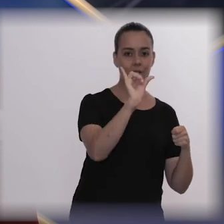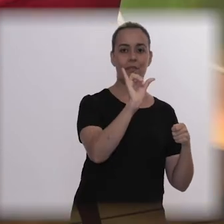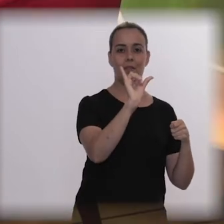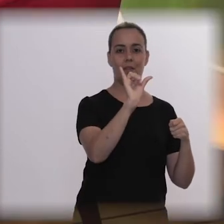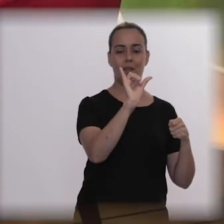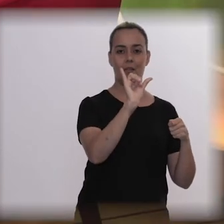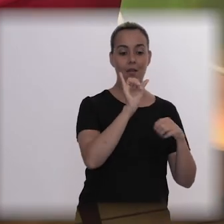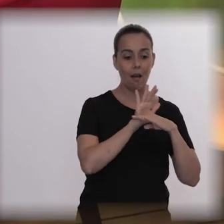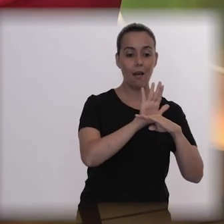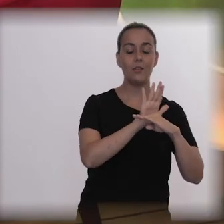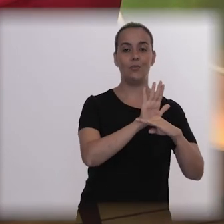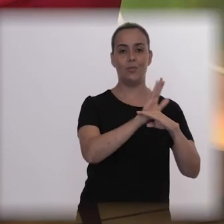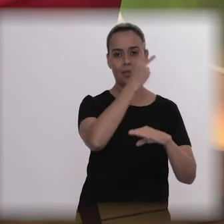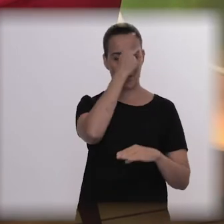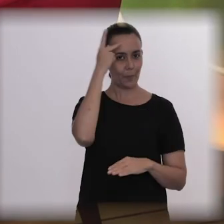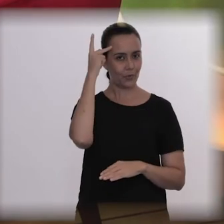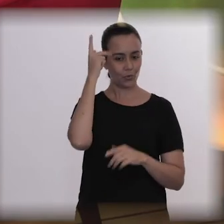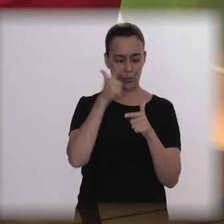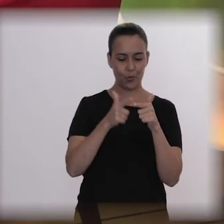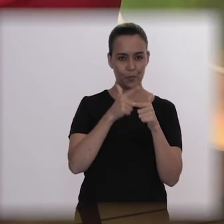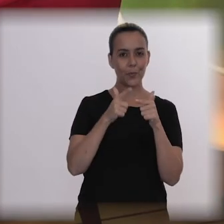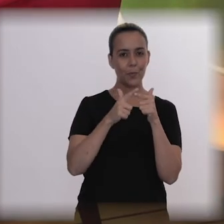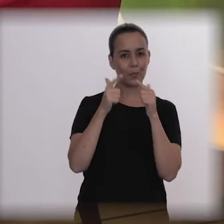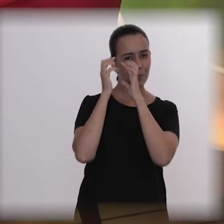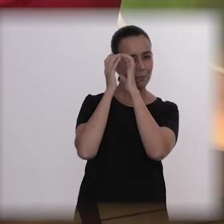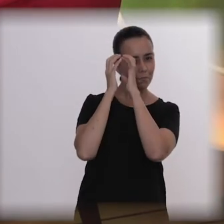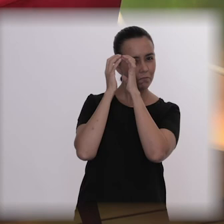Because there is not a single way to end suicide.